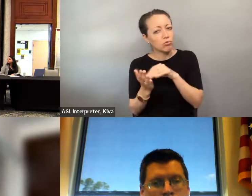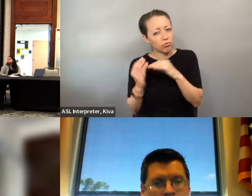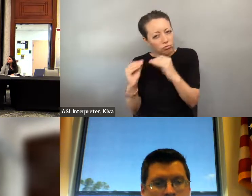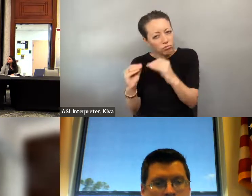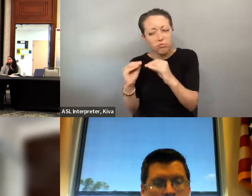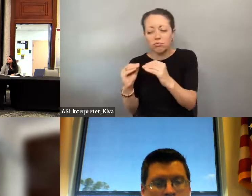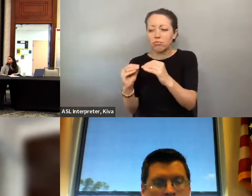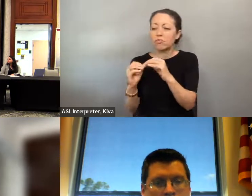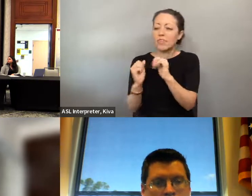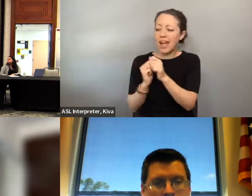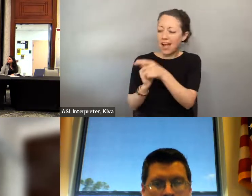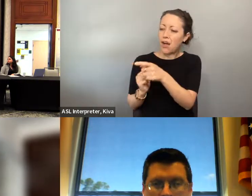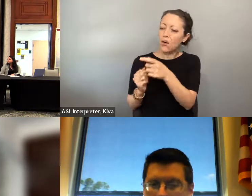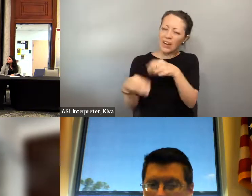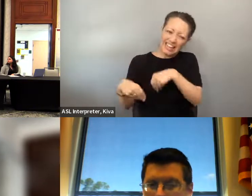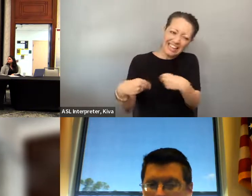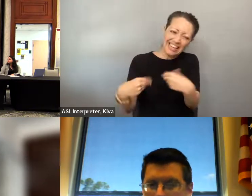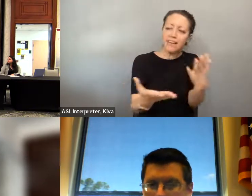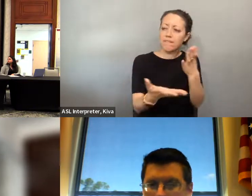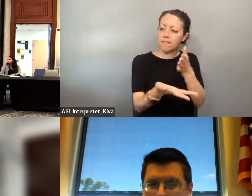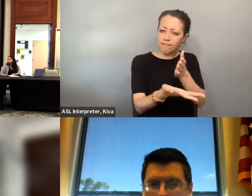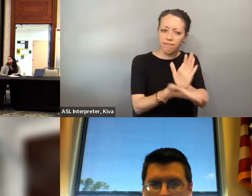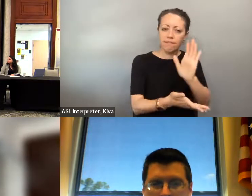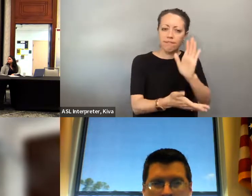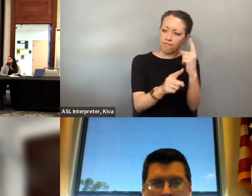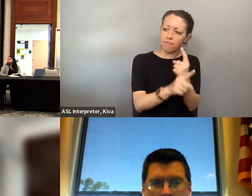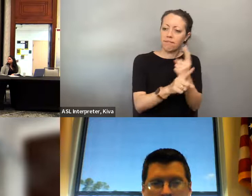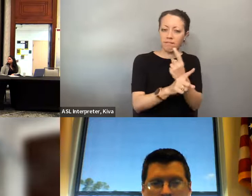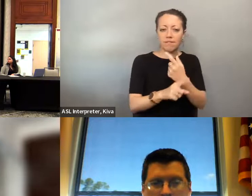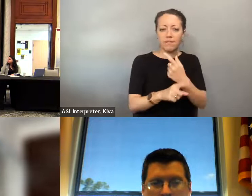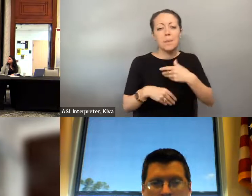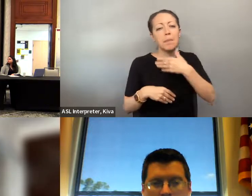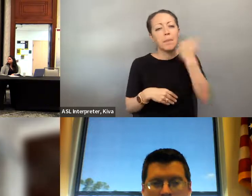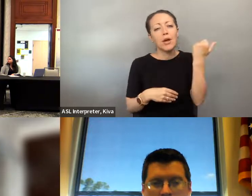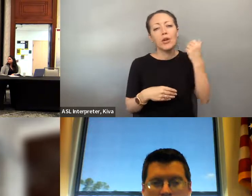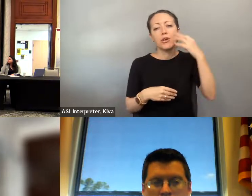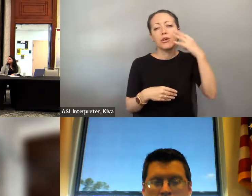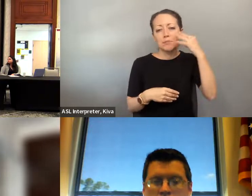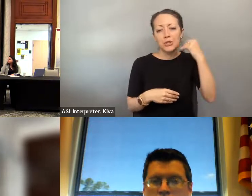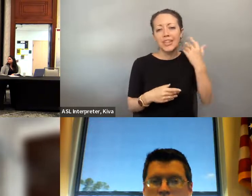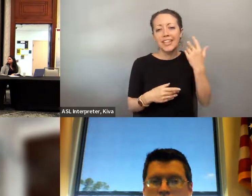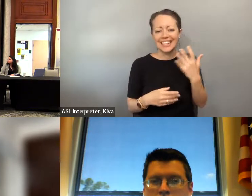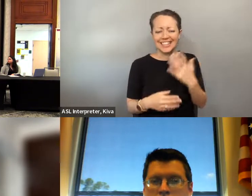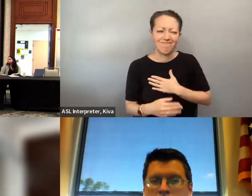educated about what folks with disabilities need and just to ask what they need and really give that autonomy back to the the voters themselves, but the poll workers are becoming more and more educated about what folks disabilities need, and just to ask what assistance need, and really give that autonomy back to the voter to an ensure that they're in control of their voting experience and offer a better result than unfortunately, your first voting